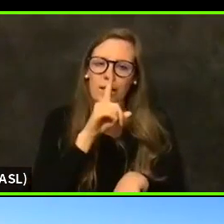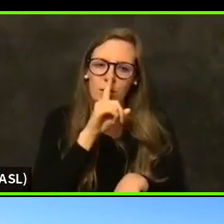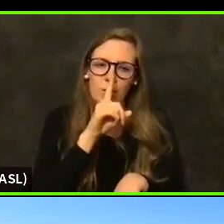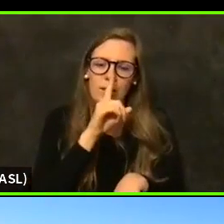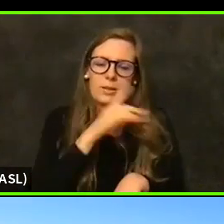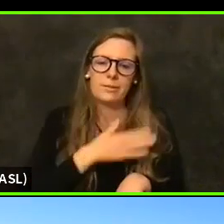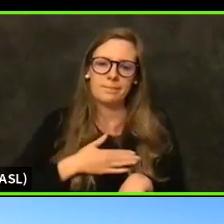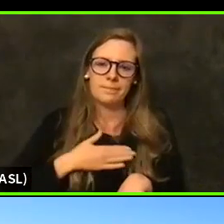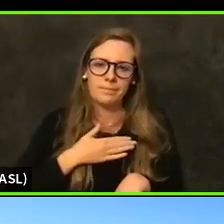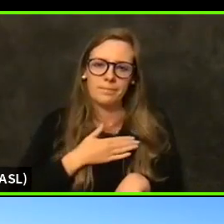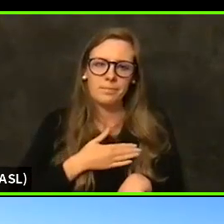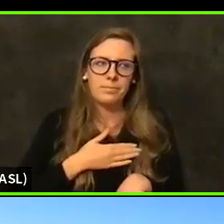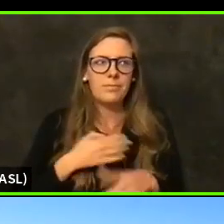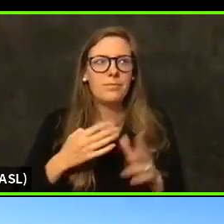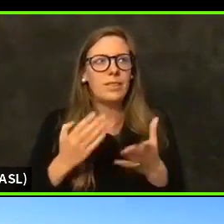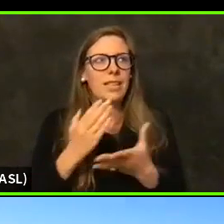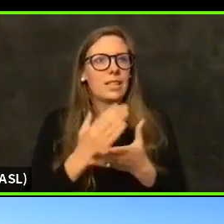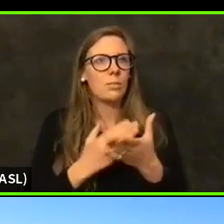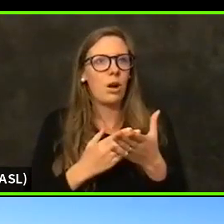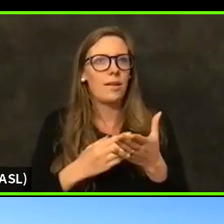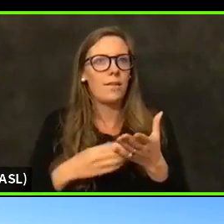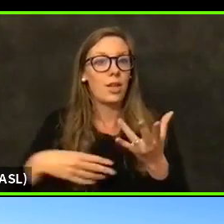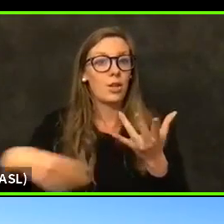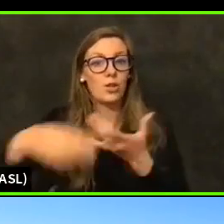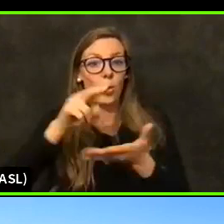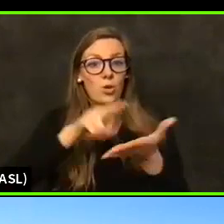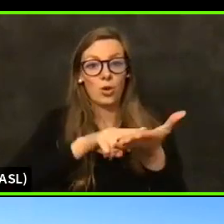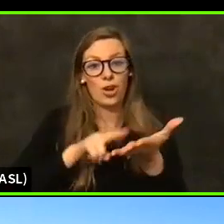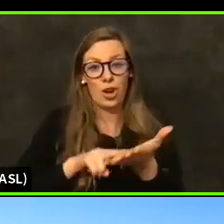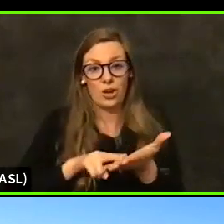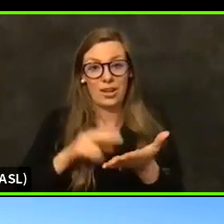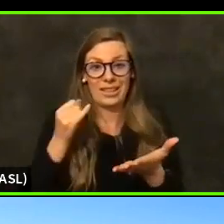I guess, part of the social contract that if we do have an appointment that we can